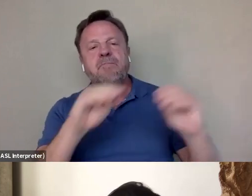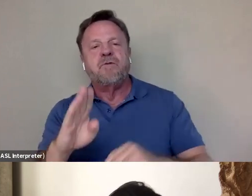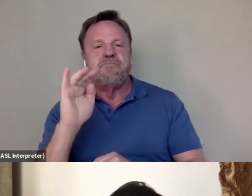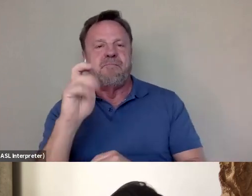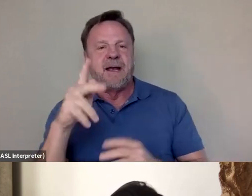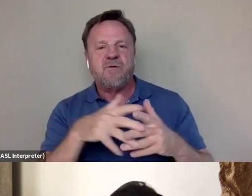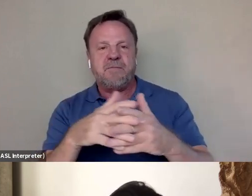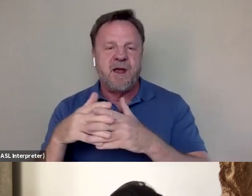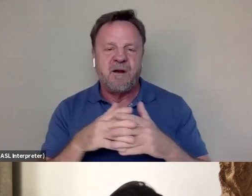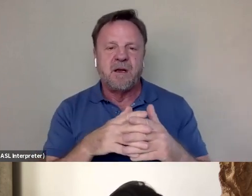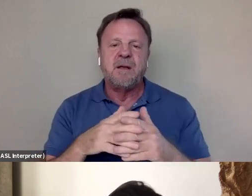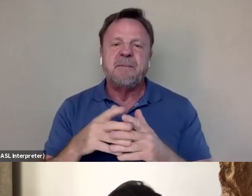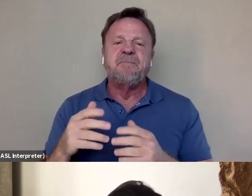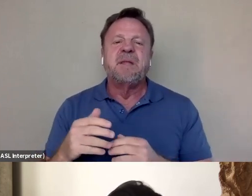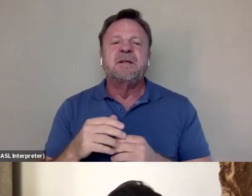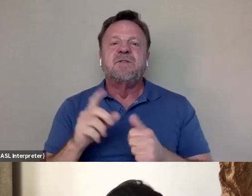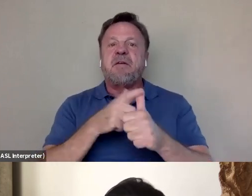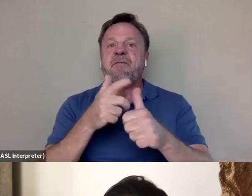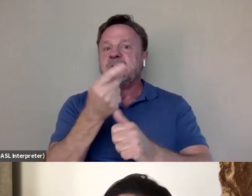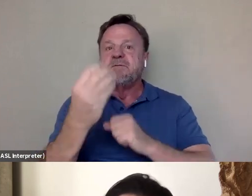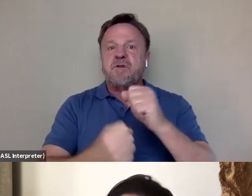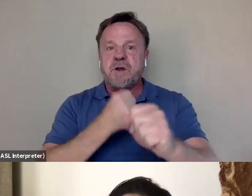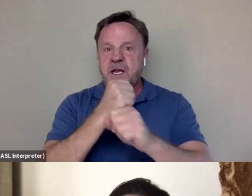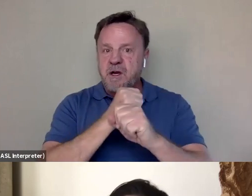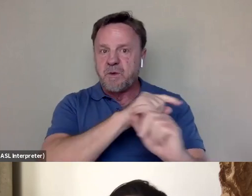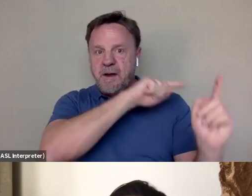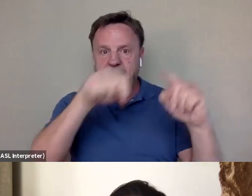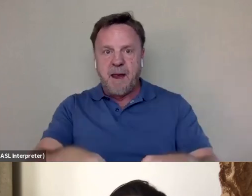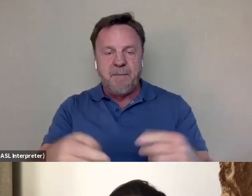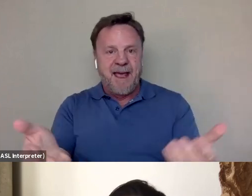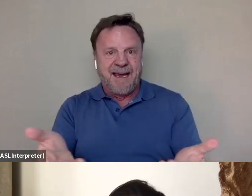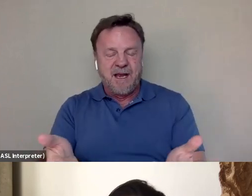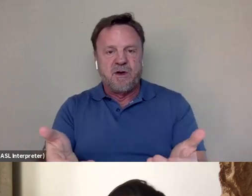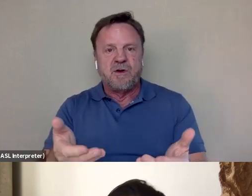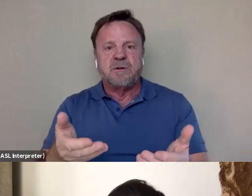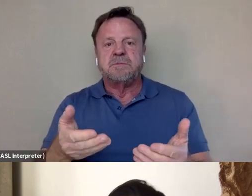So those first few years where he came back to America and is, you know, late teens,